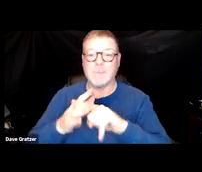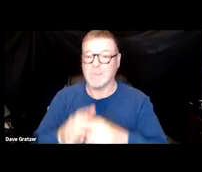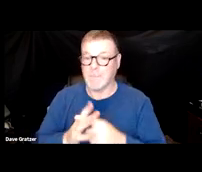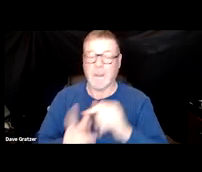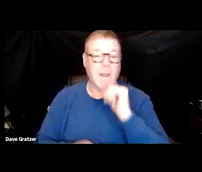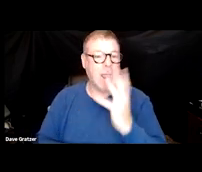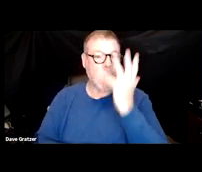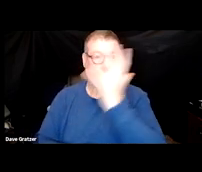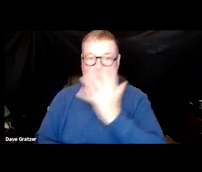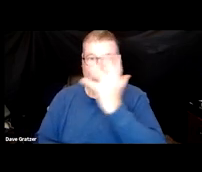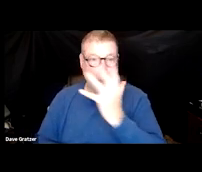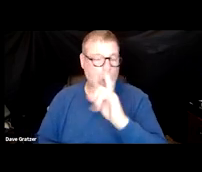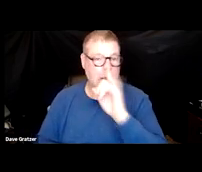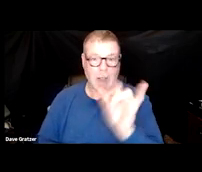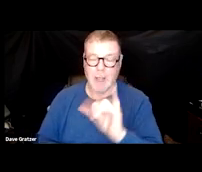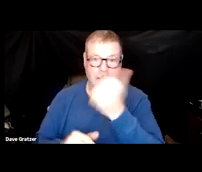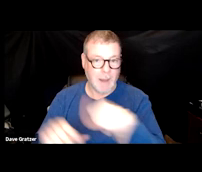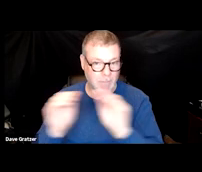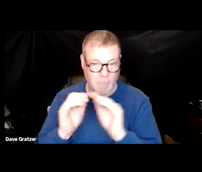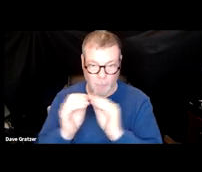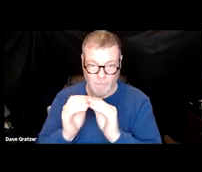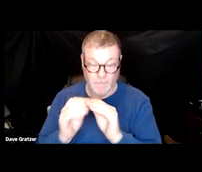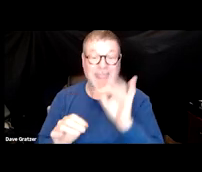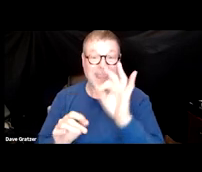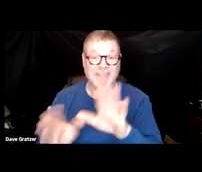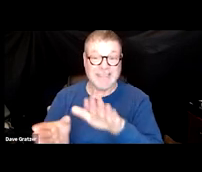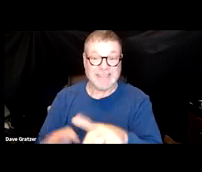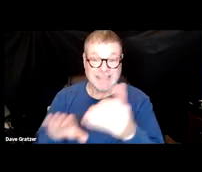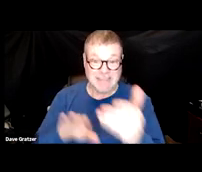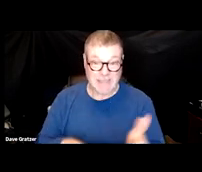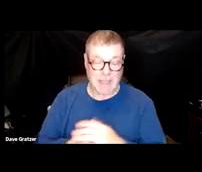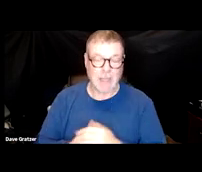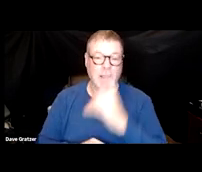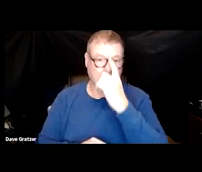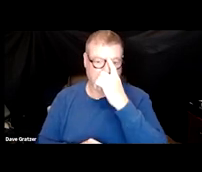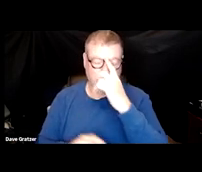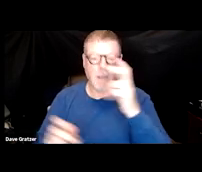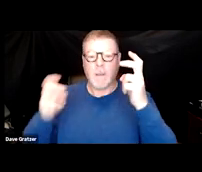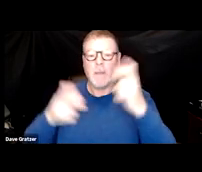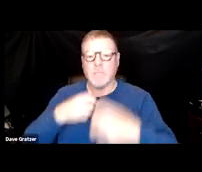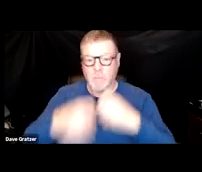a little cellular mitochondrion and if they die, the individual will have chronic symptoms.